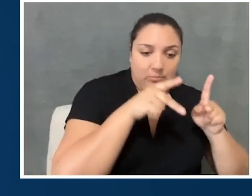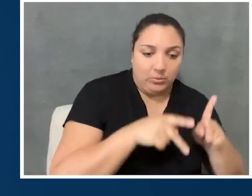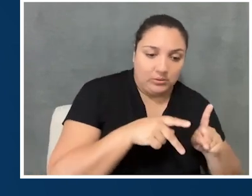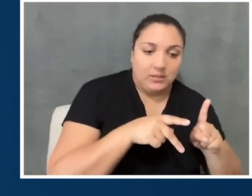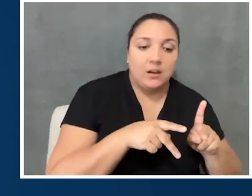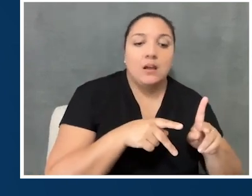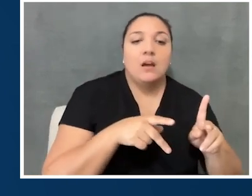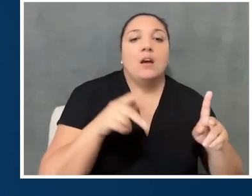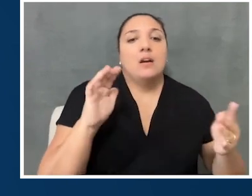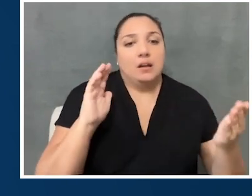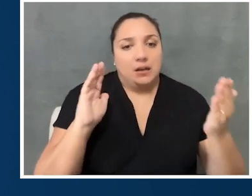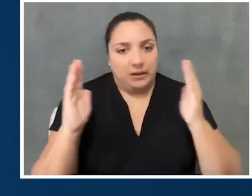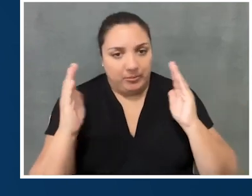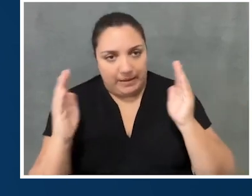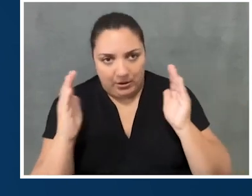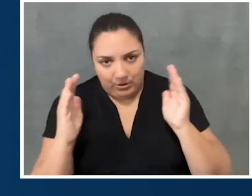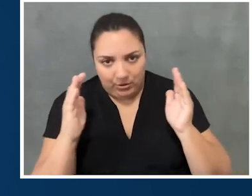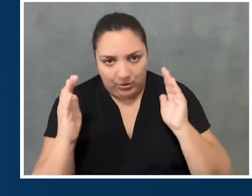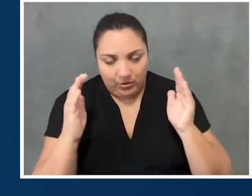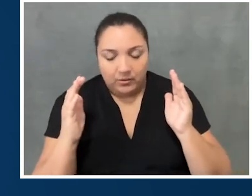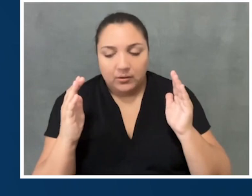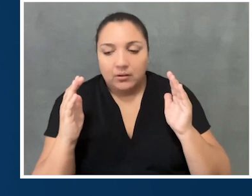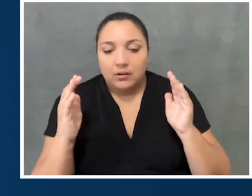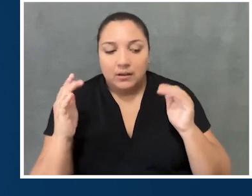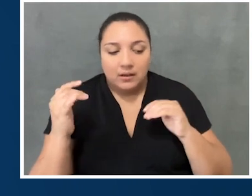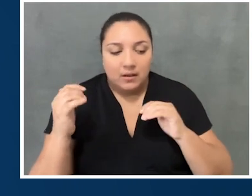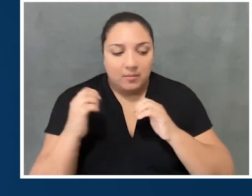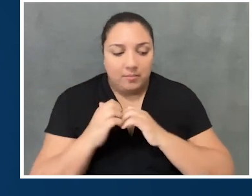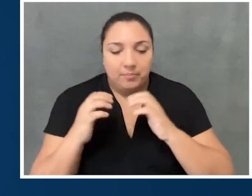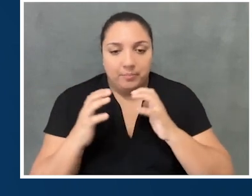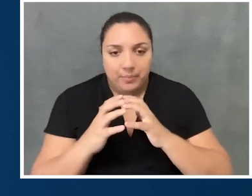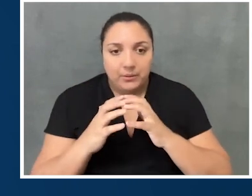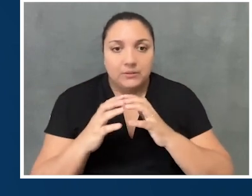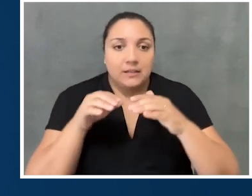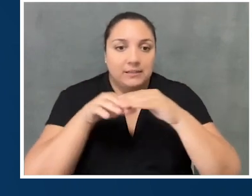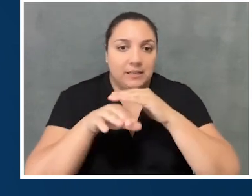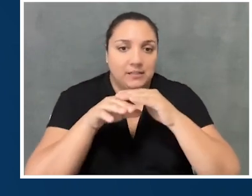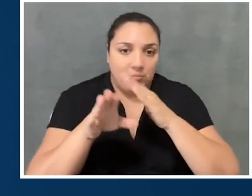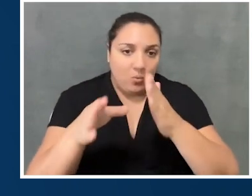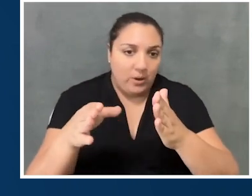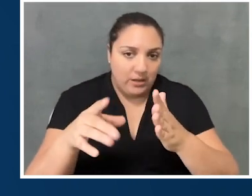as opposed to things maybe being built in an accessible way to begin with?